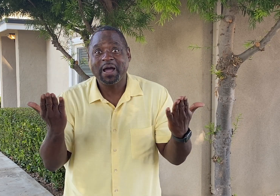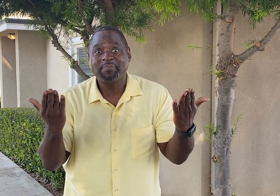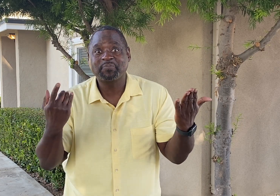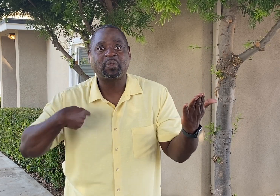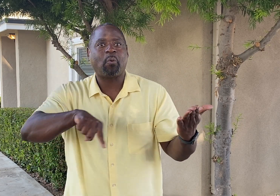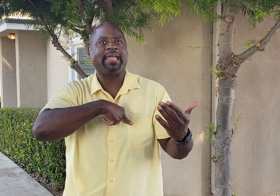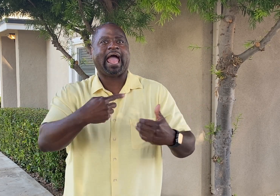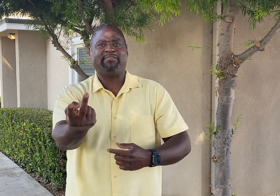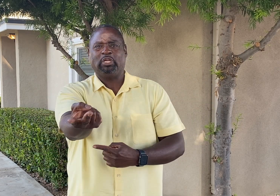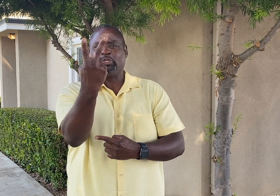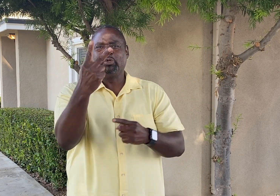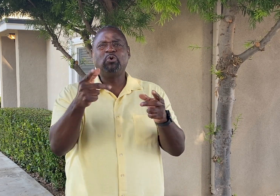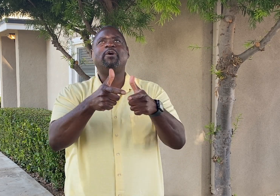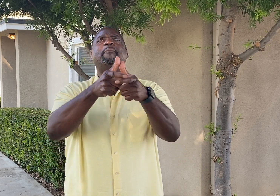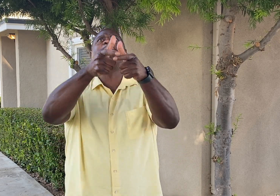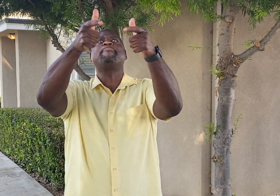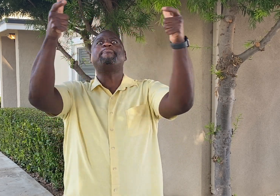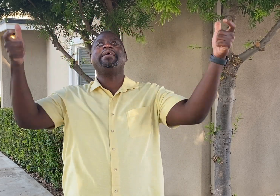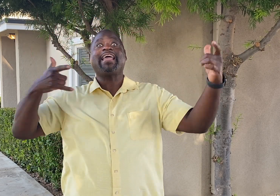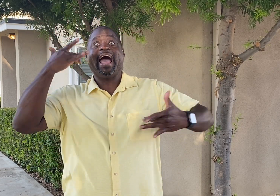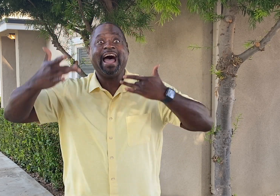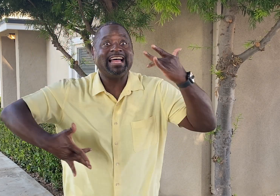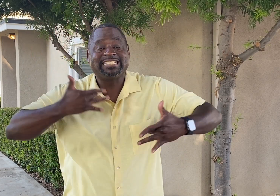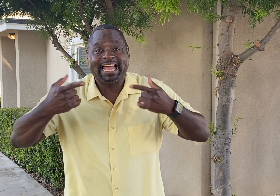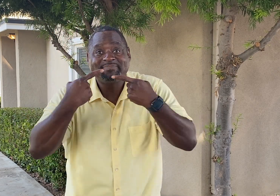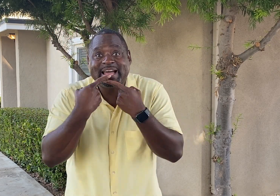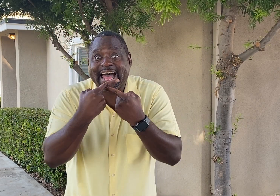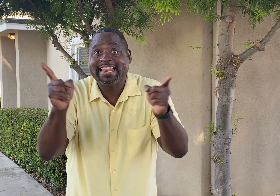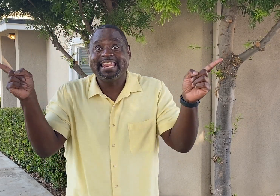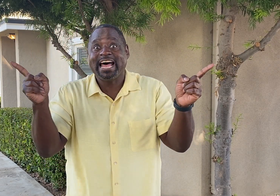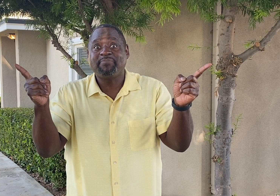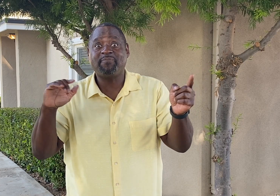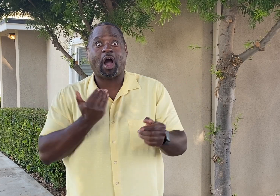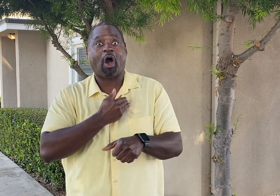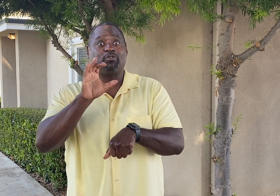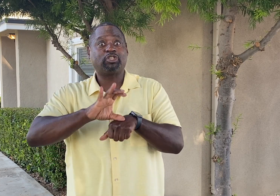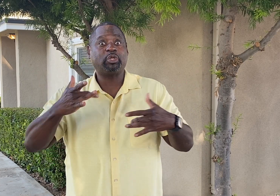Guess what? We have two big and exciting announcements...